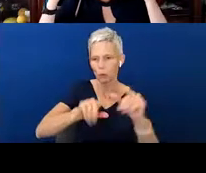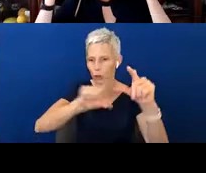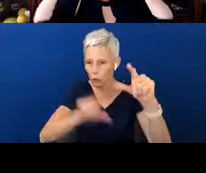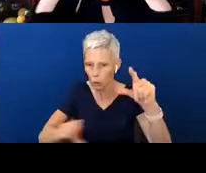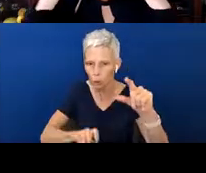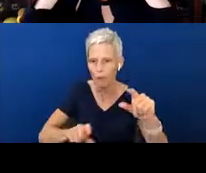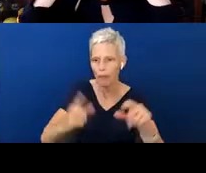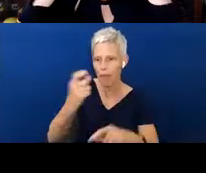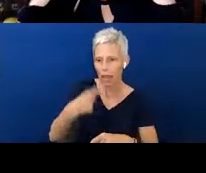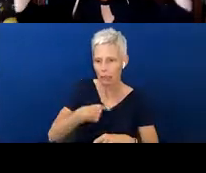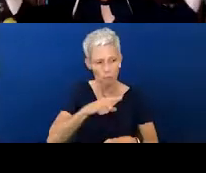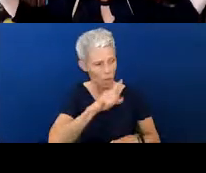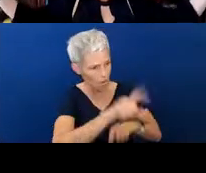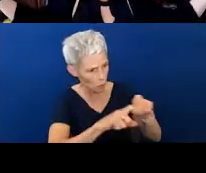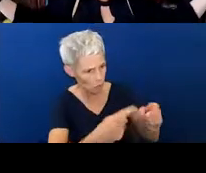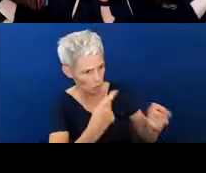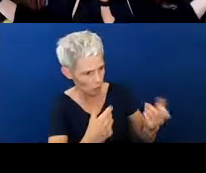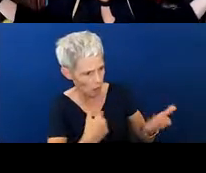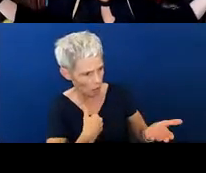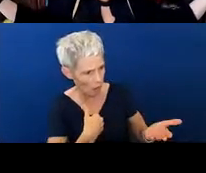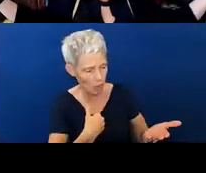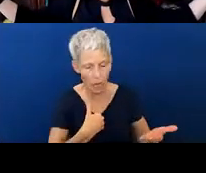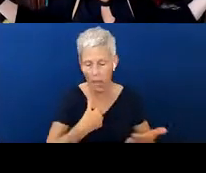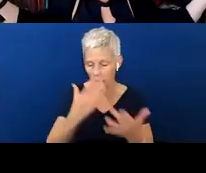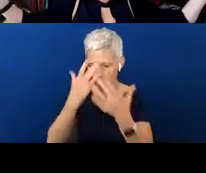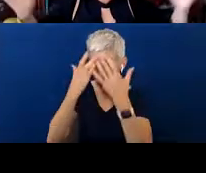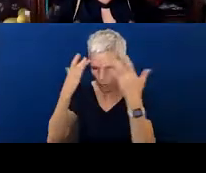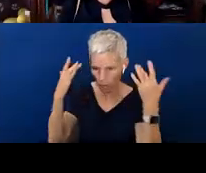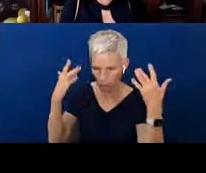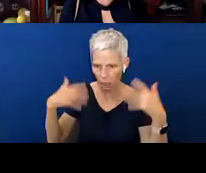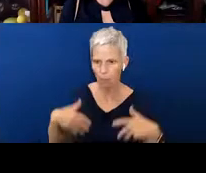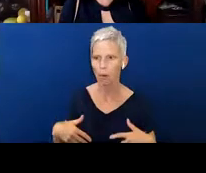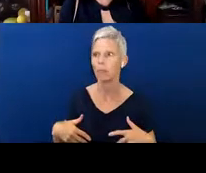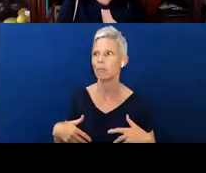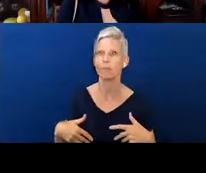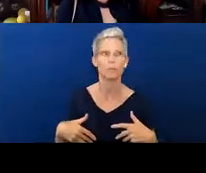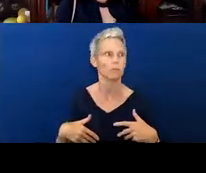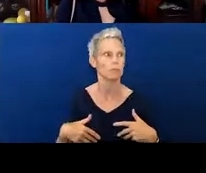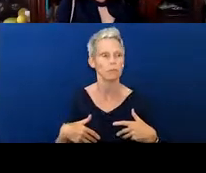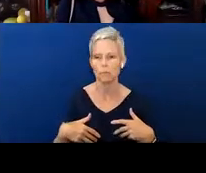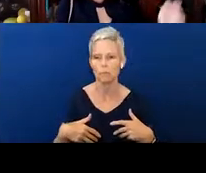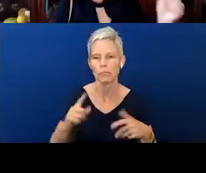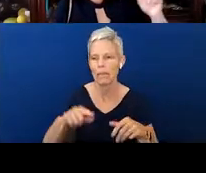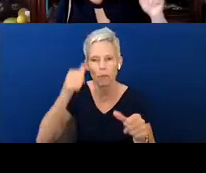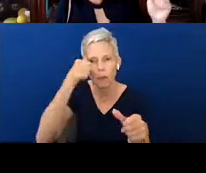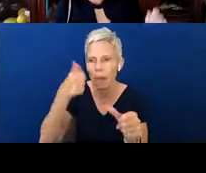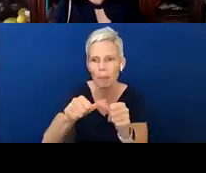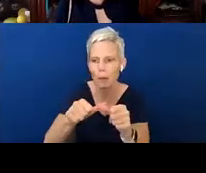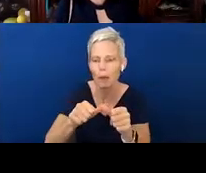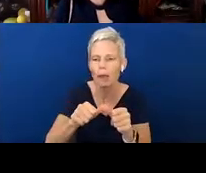And our mind goes we don't remember. So find a place where you can jot down these notes